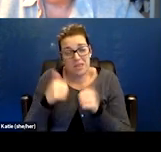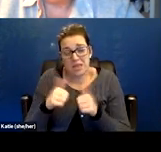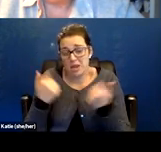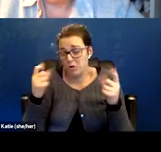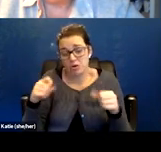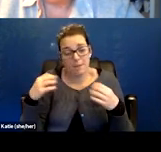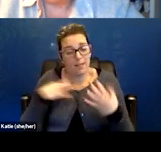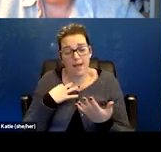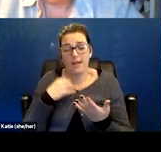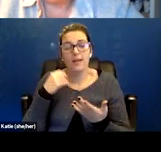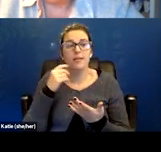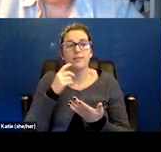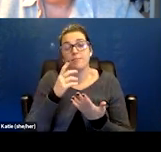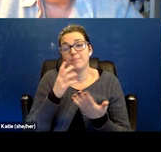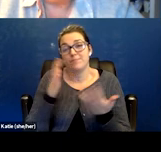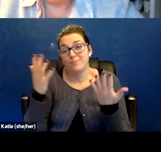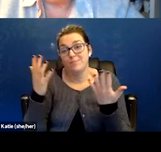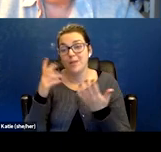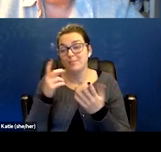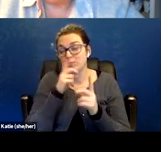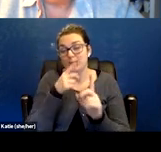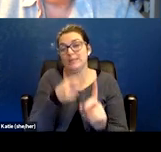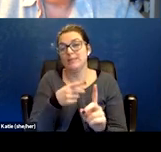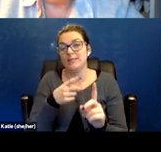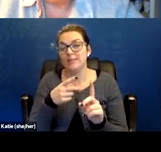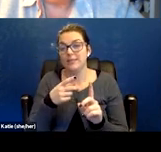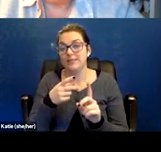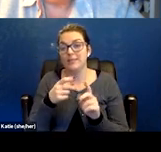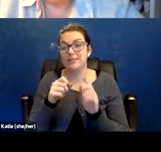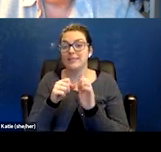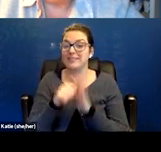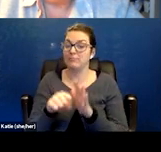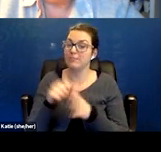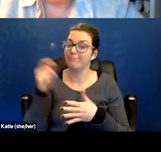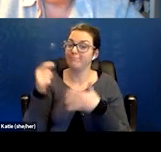what are the combination of these symptoms and an effect on body systems